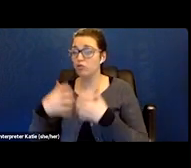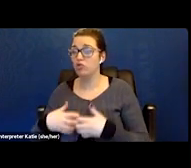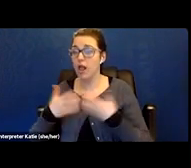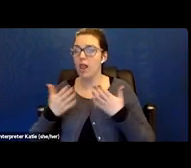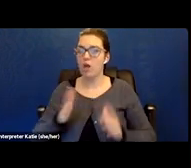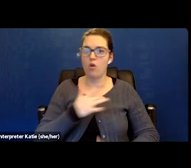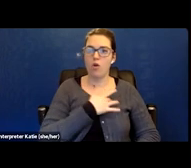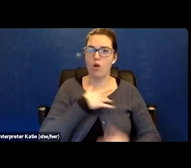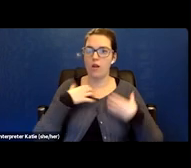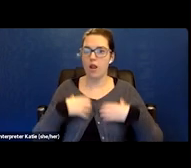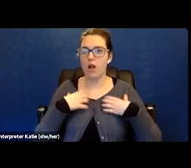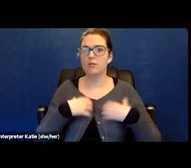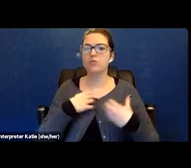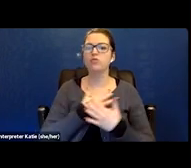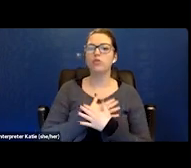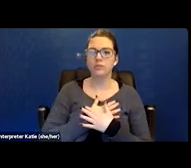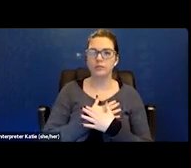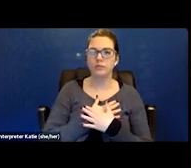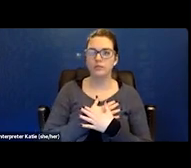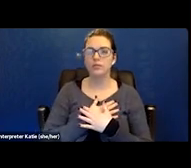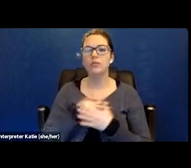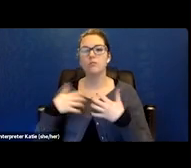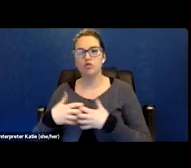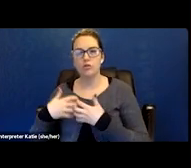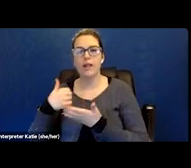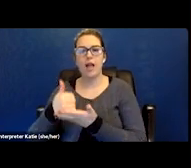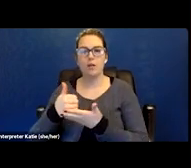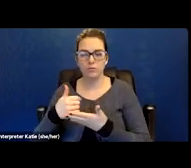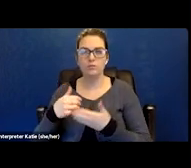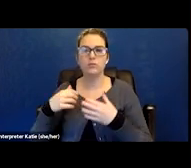of oxygenating your blood, pumping it back in.